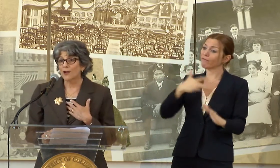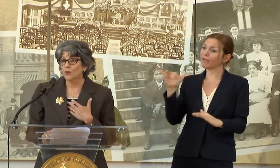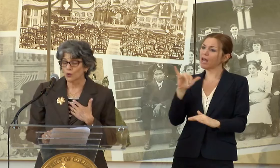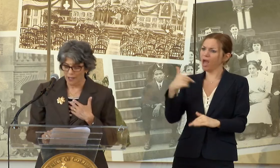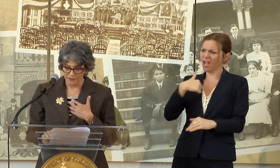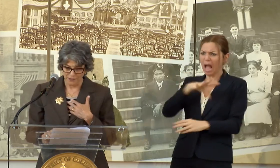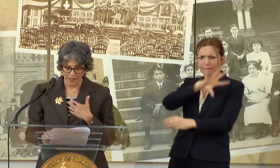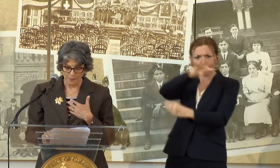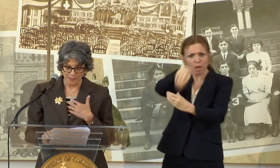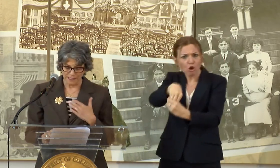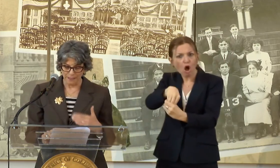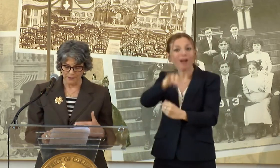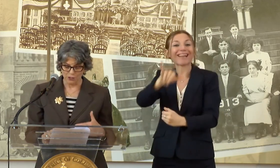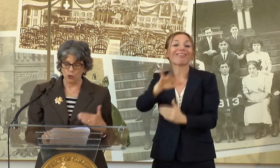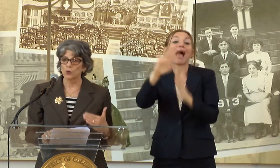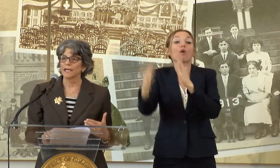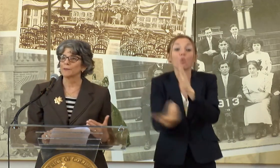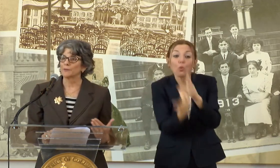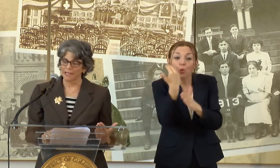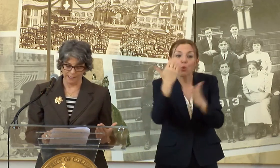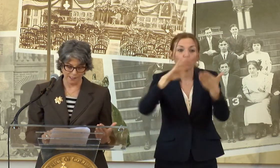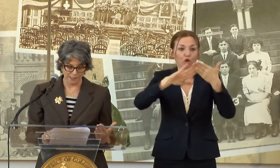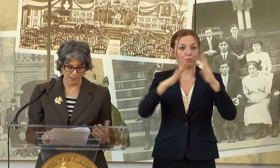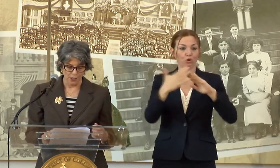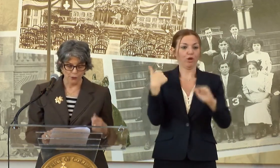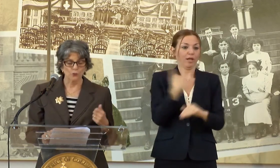MY ROLE ON THE DEVELOPMENT TEAM IS TO CREATE PLACE THROUGH